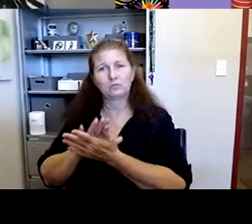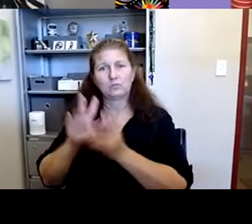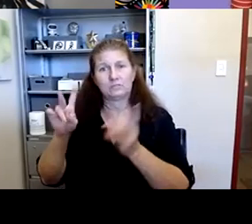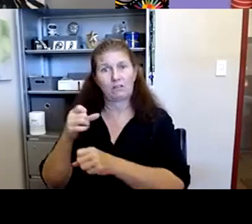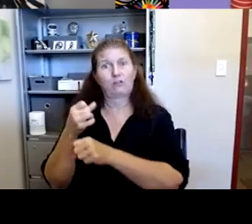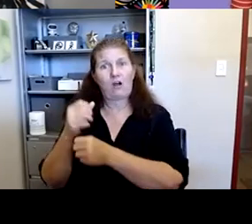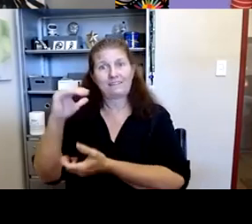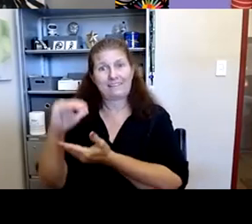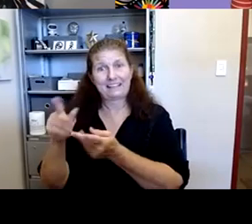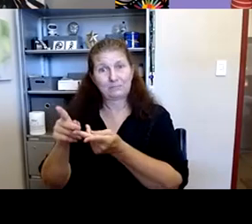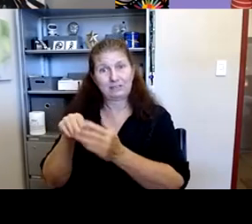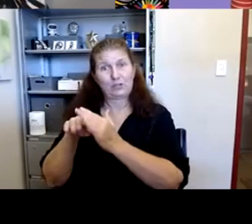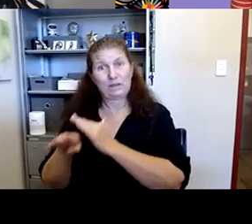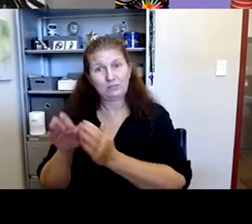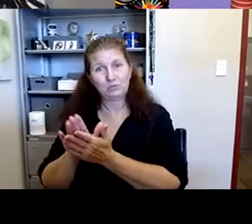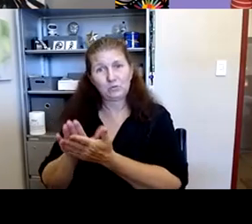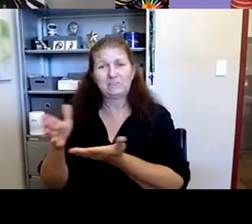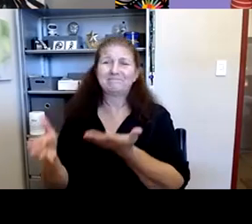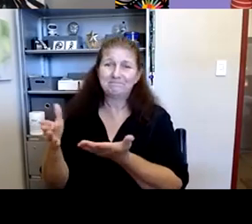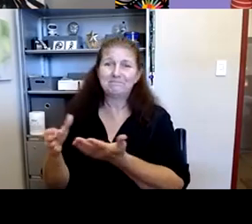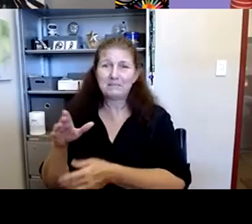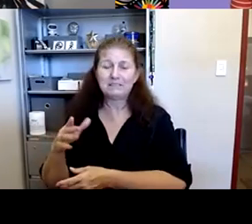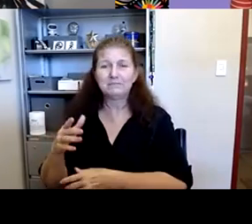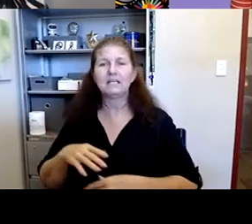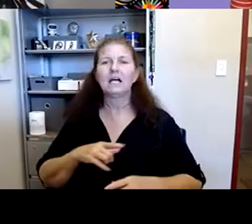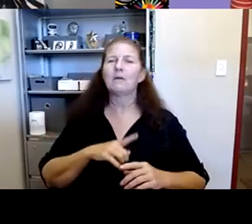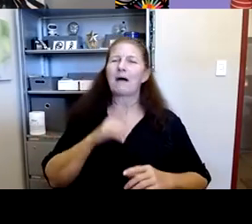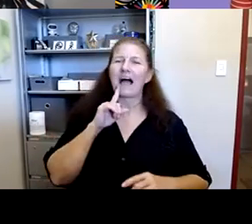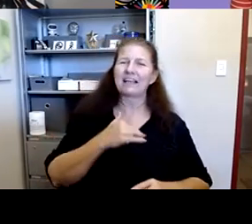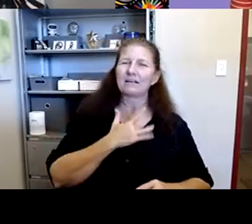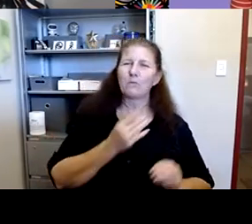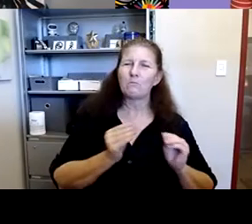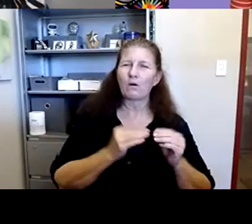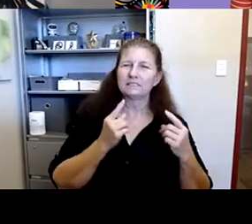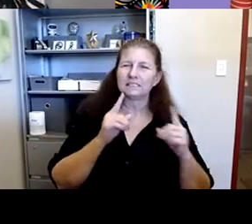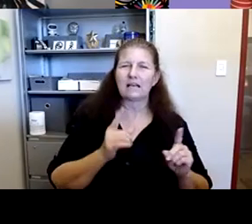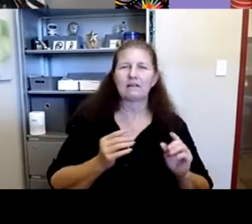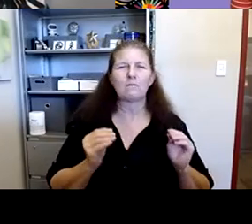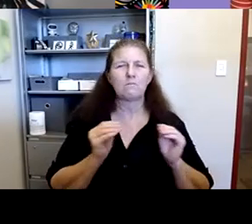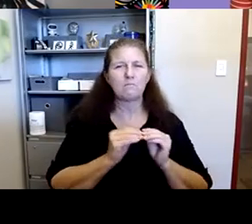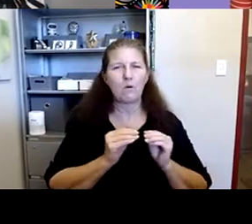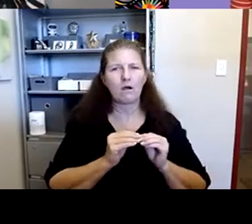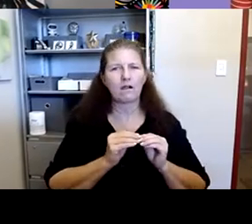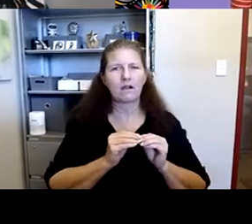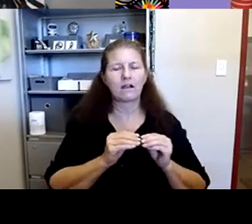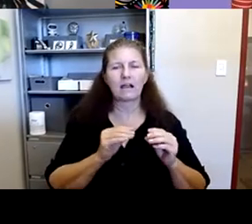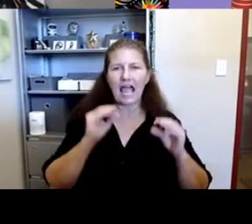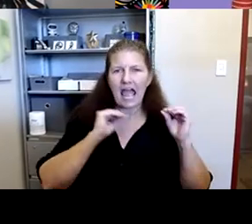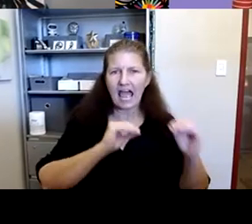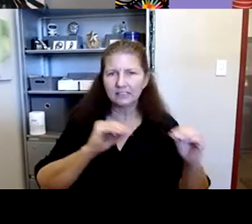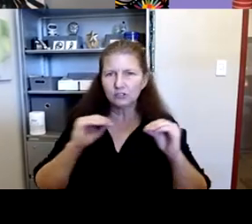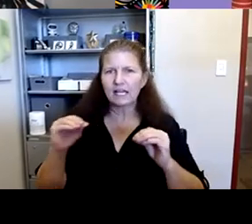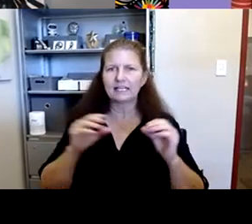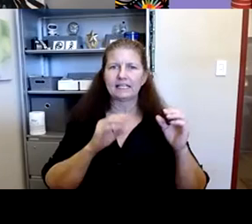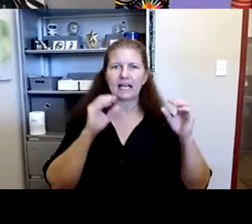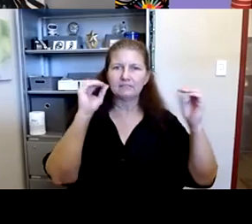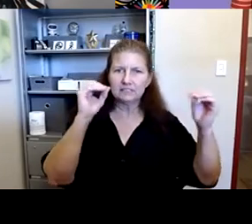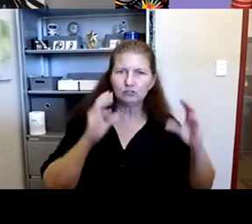Robyn Thomas: What I think does work, or at least shows more promise of working is more um educating of teachers and students,